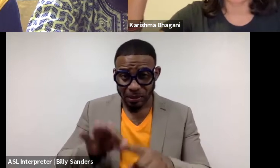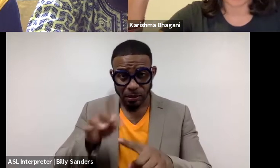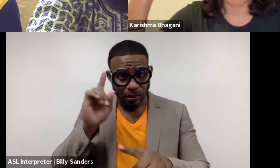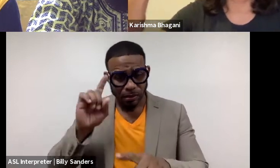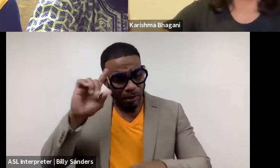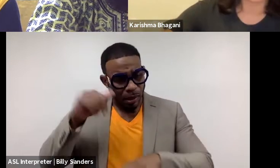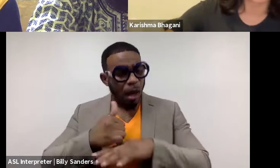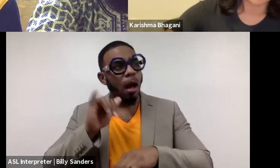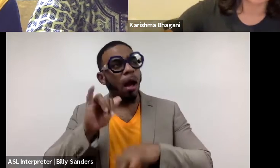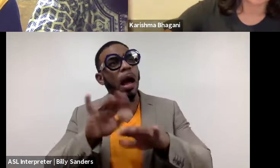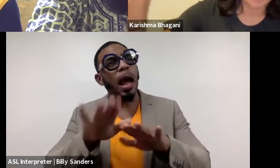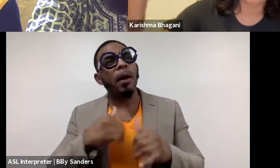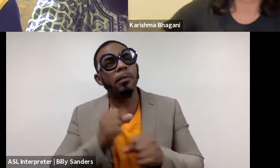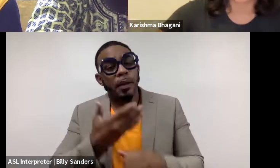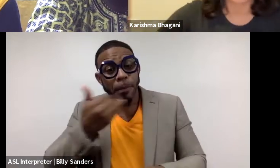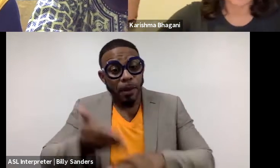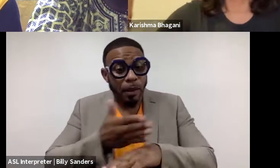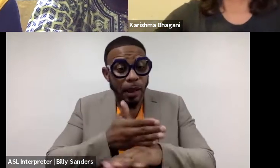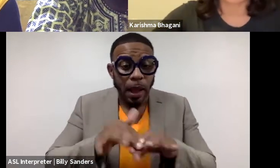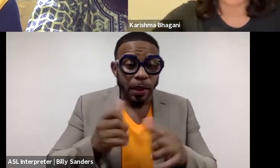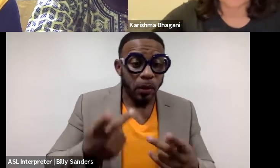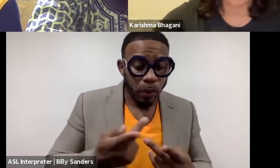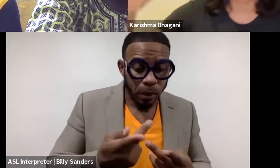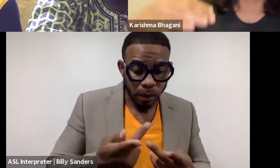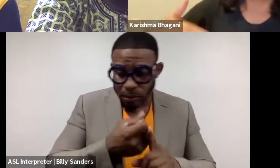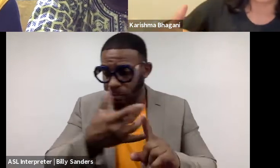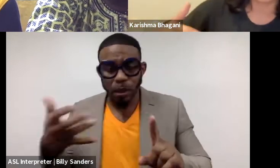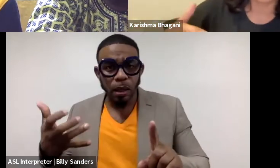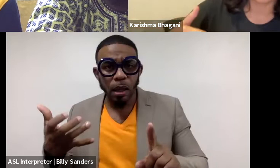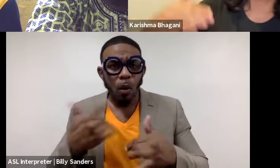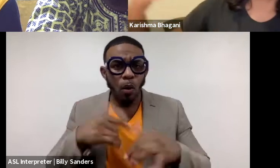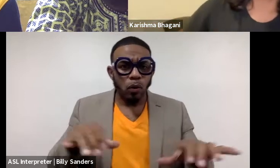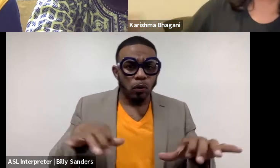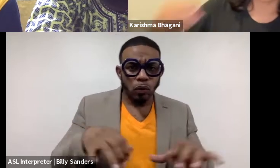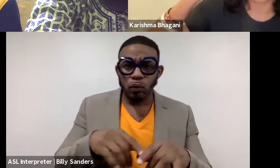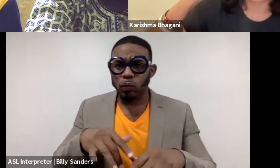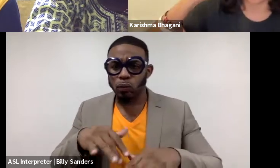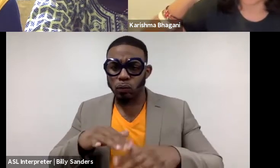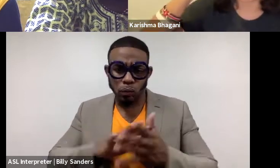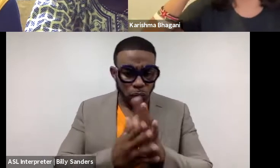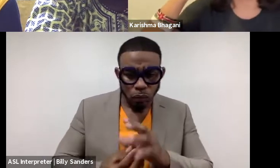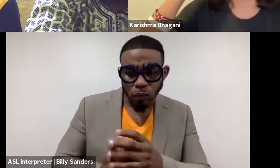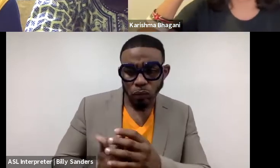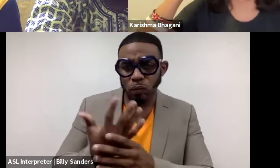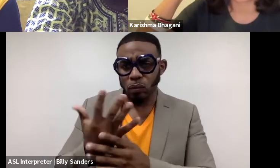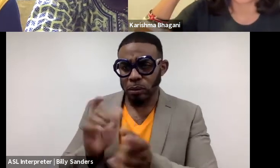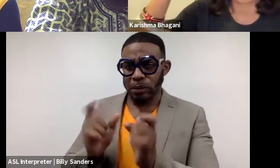"Okay, how are we going to make this better? How can we expand this? What are we going to do to change our understanding?"